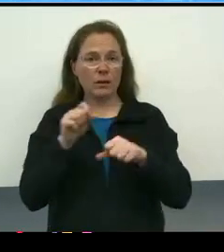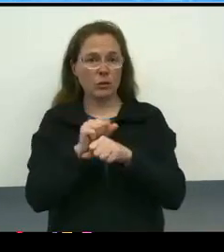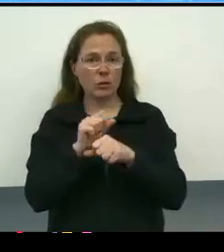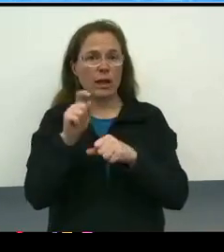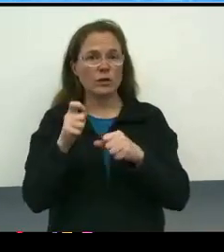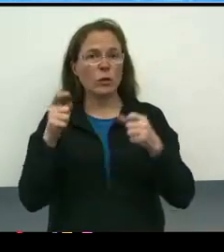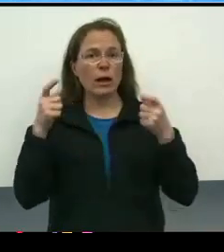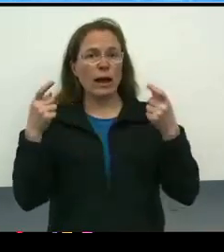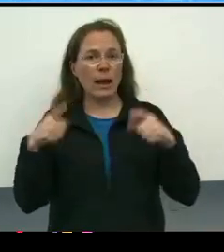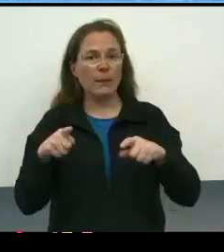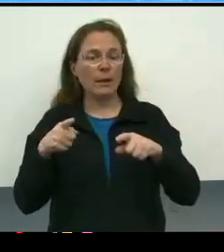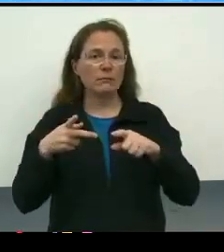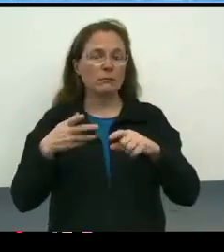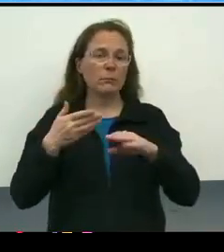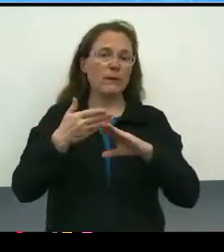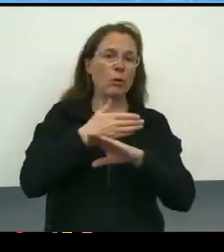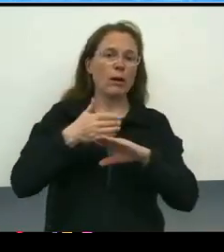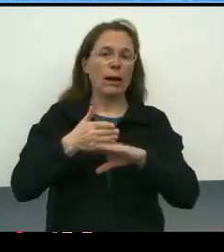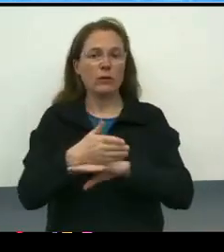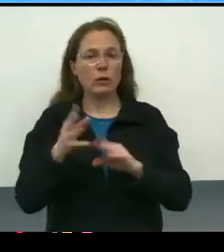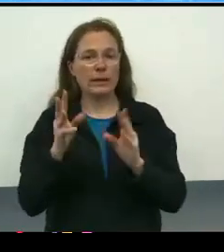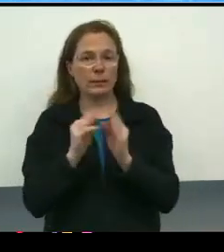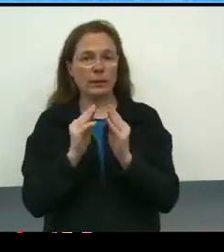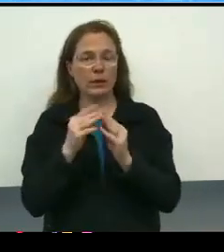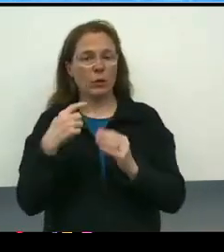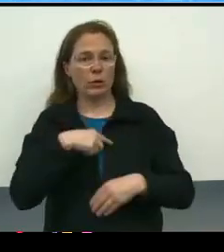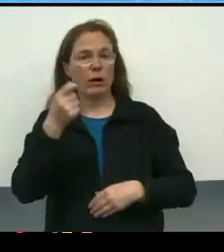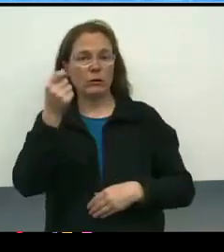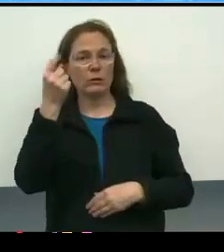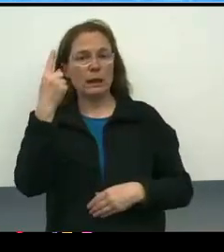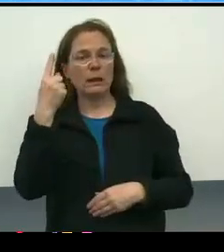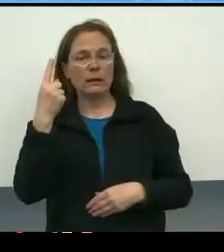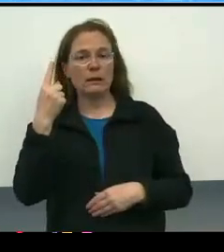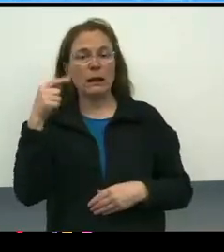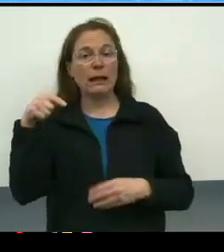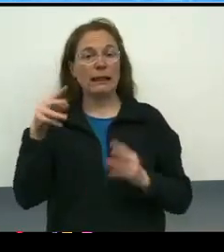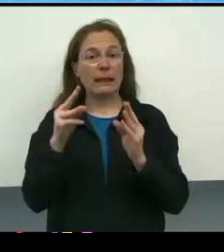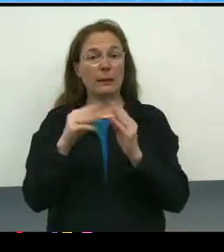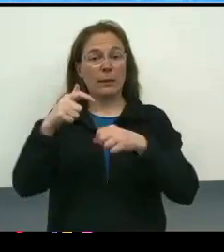outside of those meetings and everyone understands that. In fact, the meeting time is a time for us